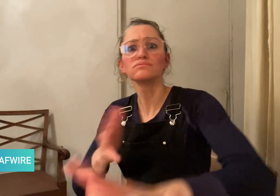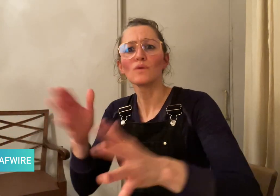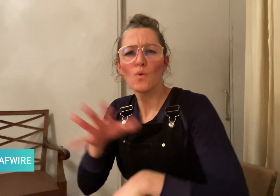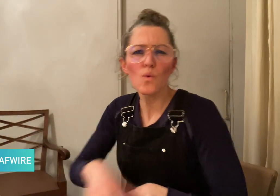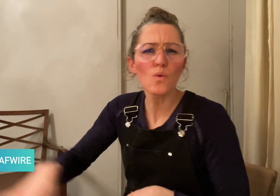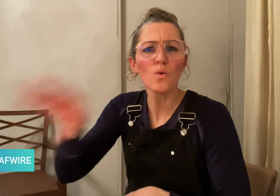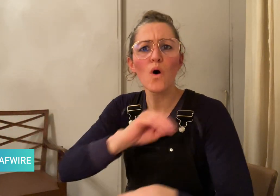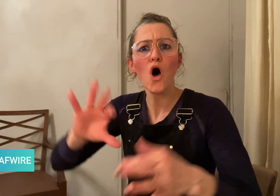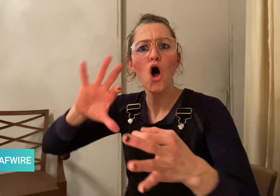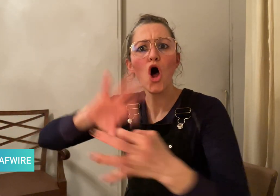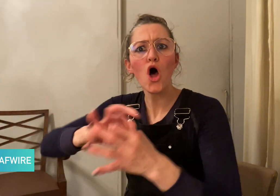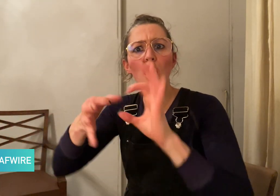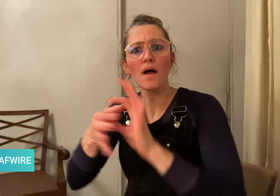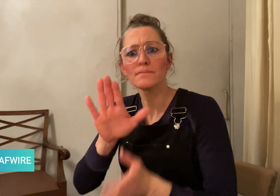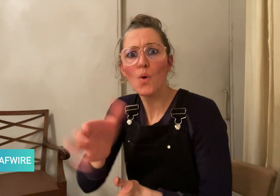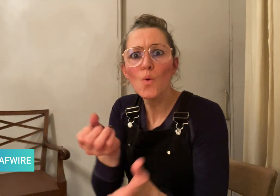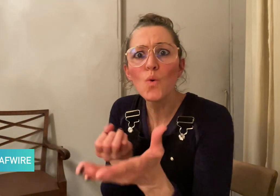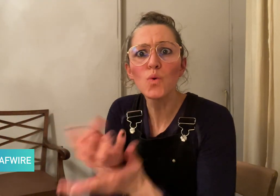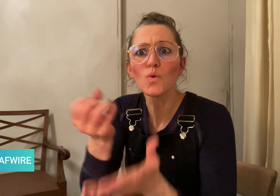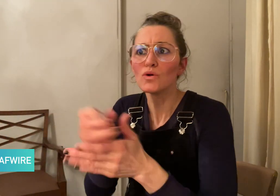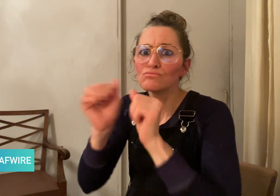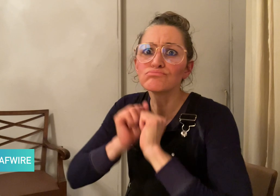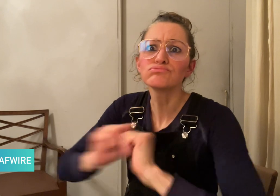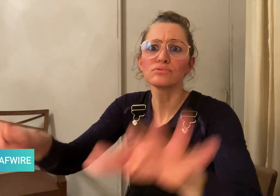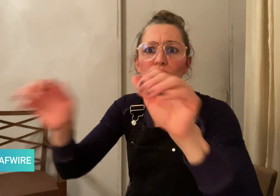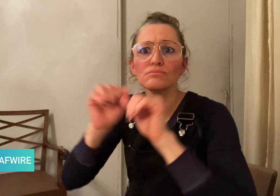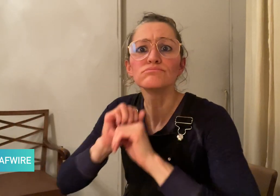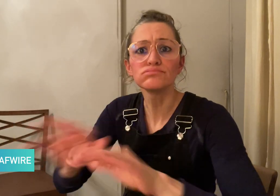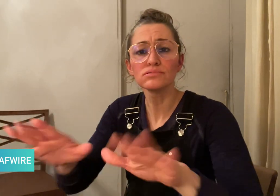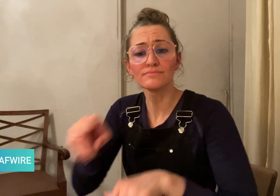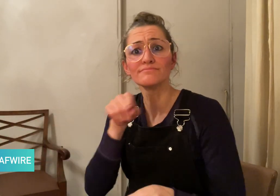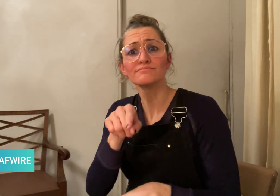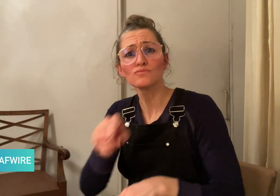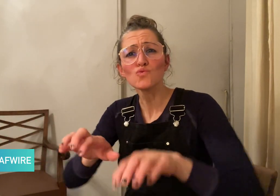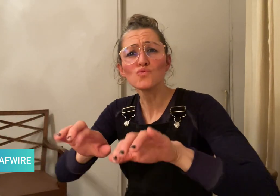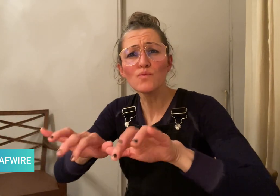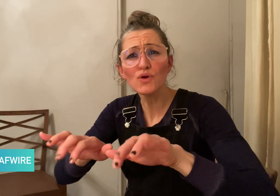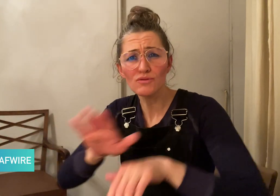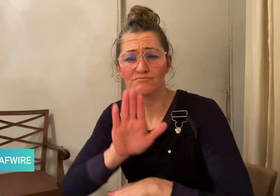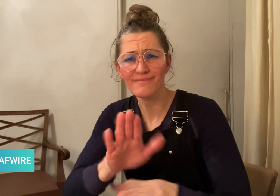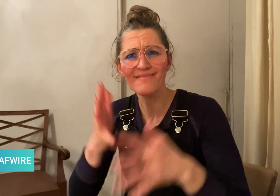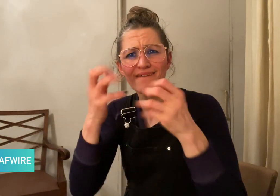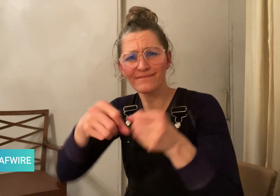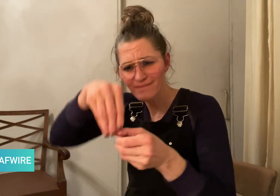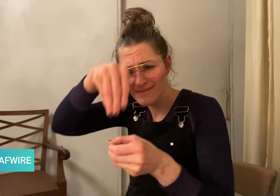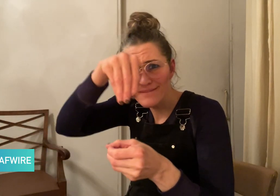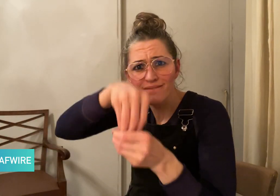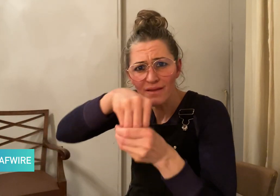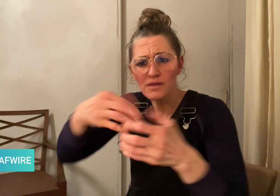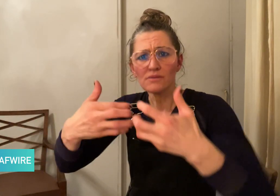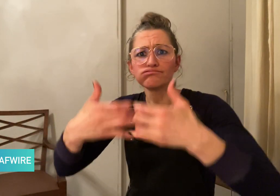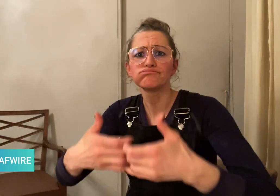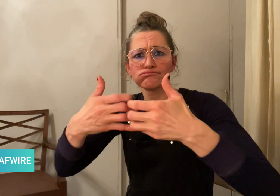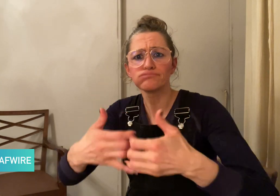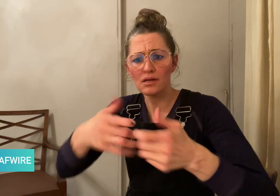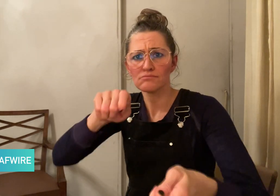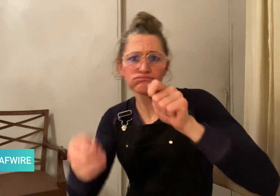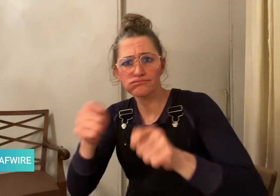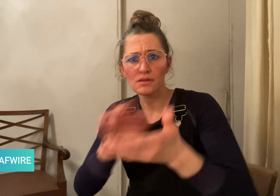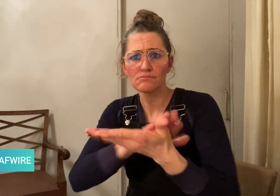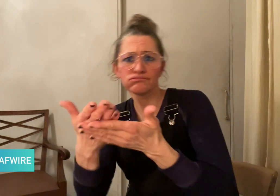The AI software uses machine translation, speech recognition,